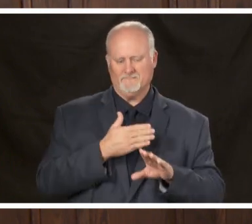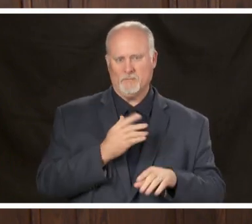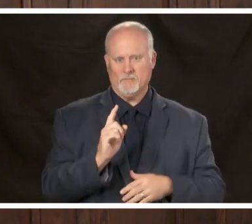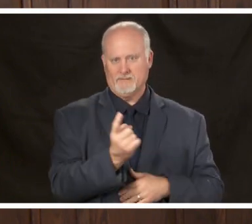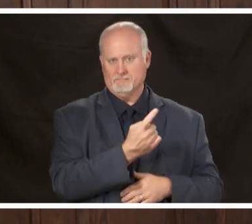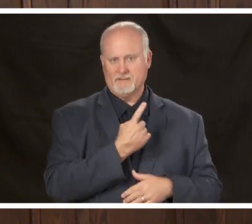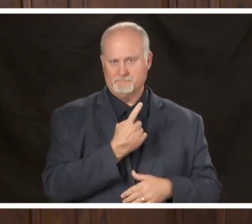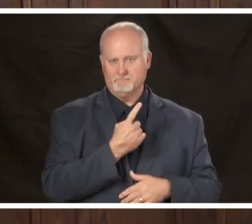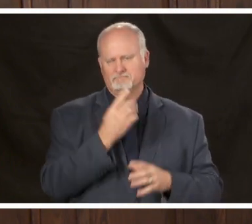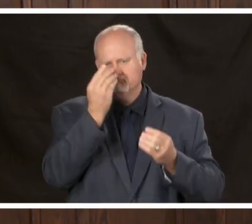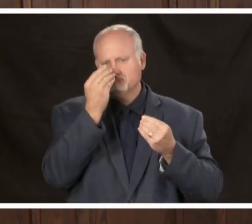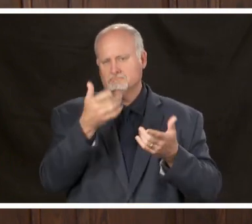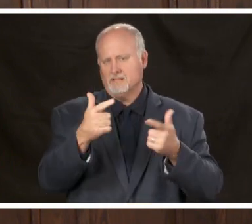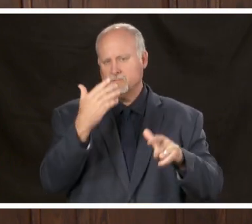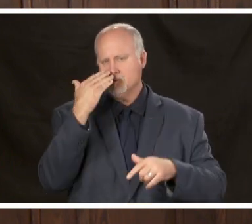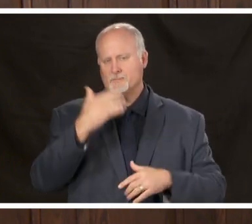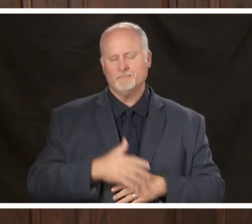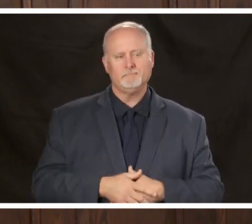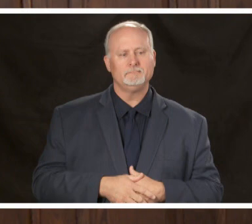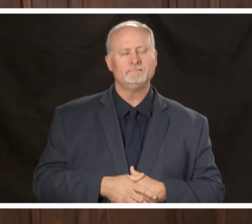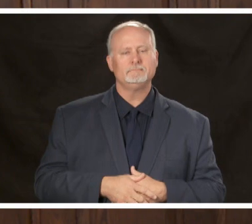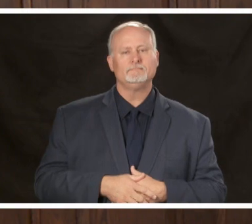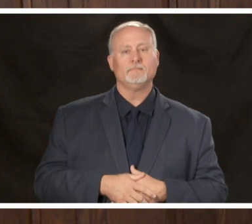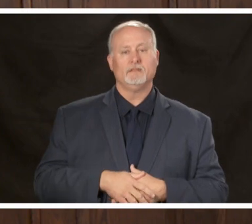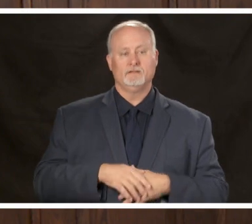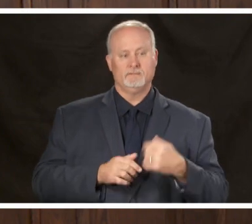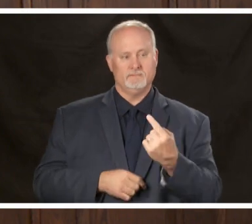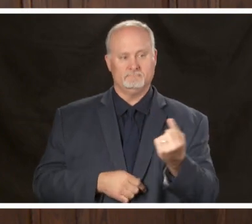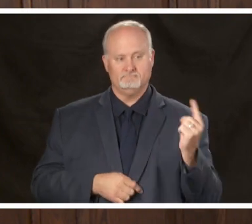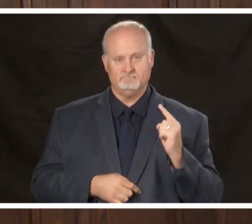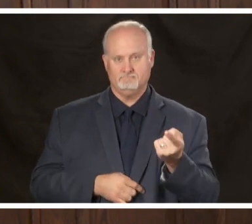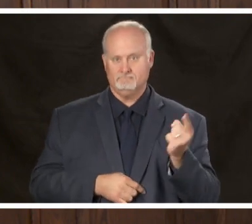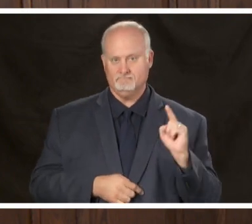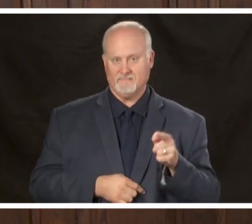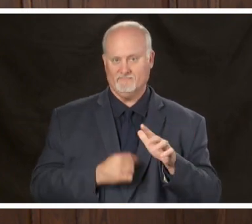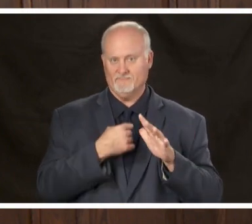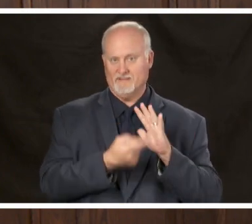podium after all five speakers have given their remarks we will open the